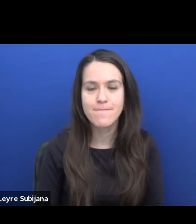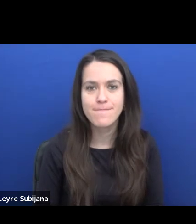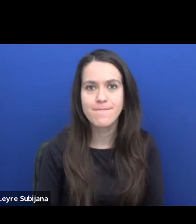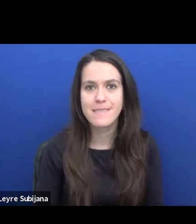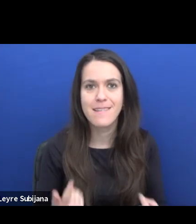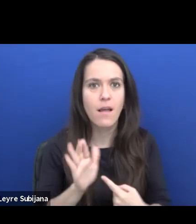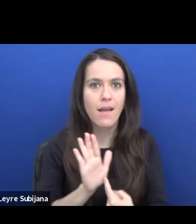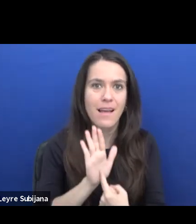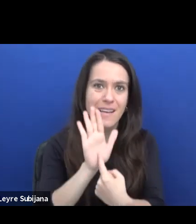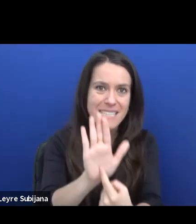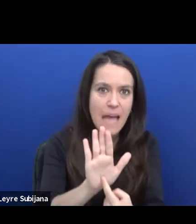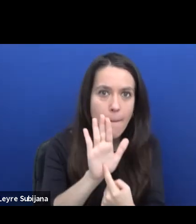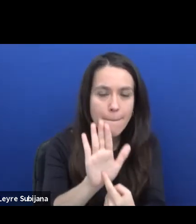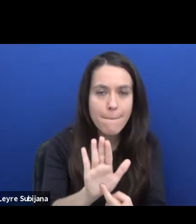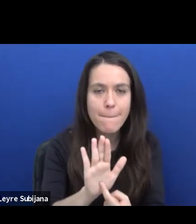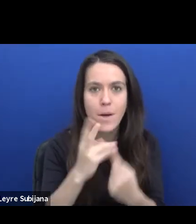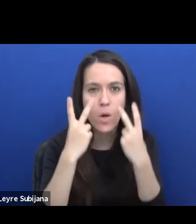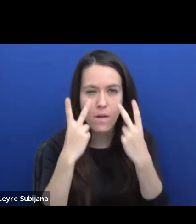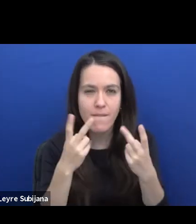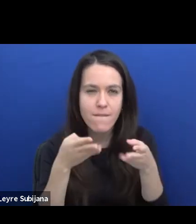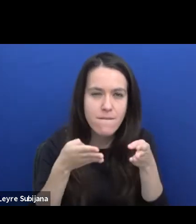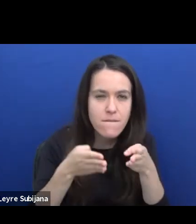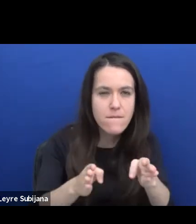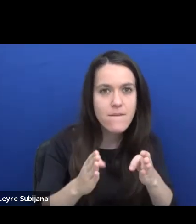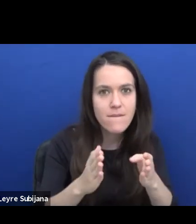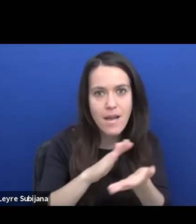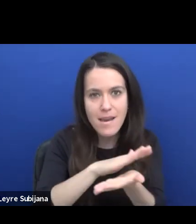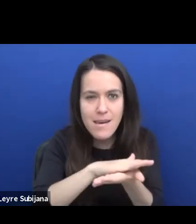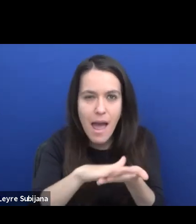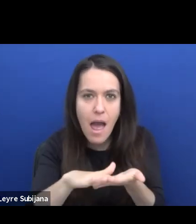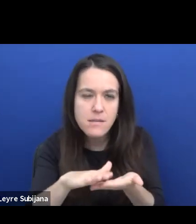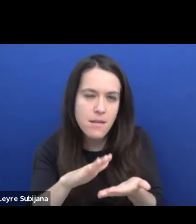find a nice way or nice center to connect